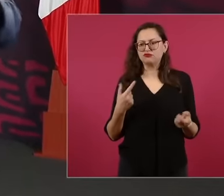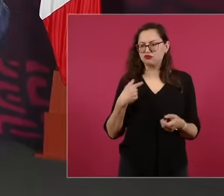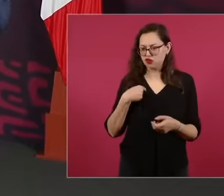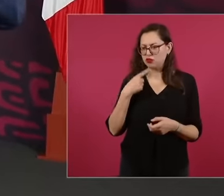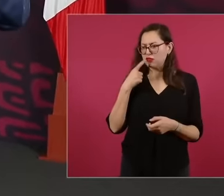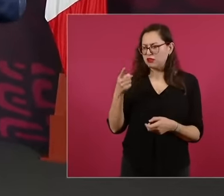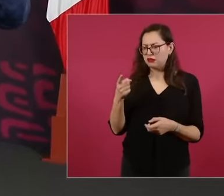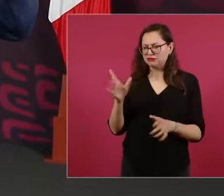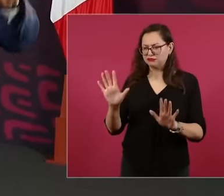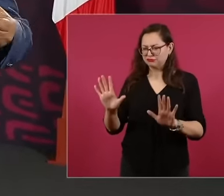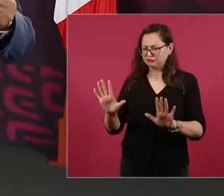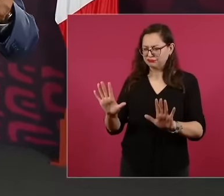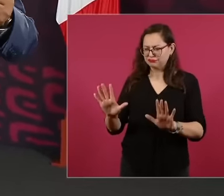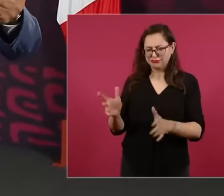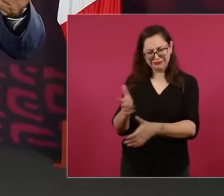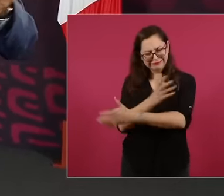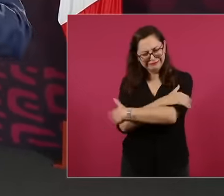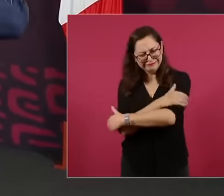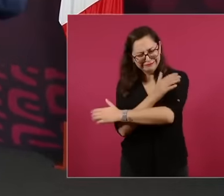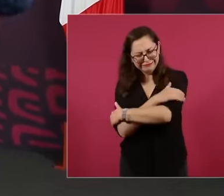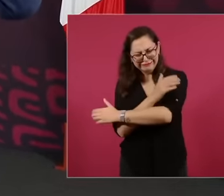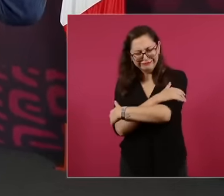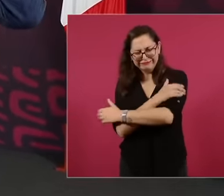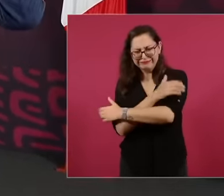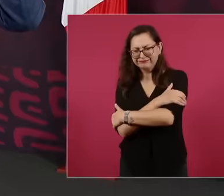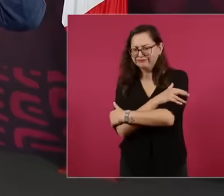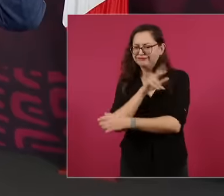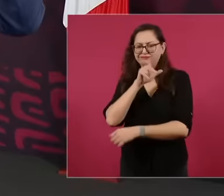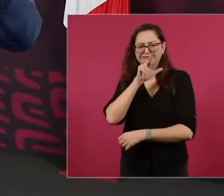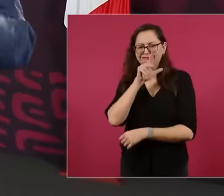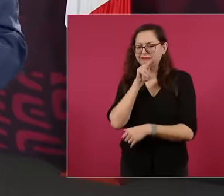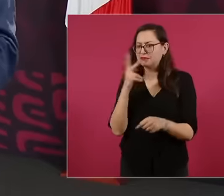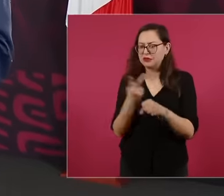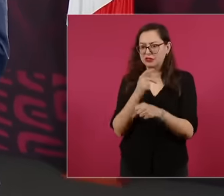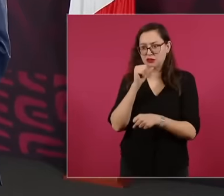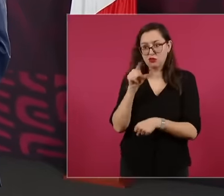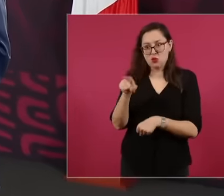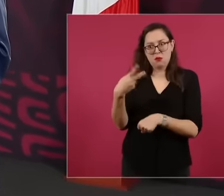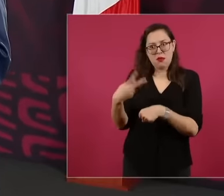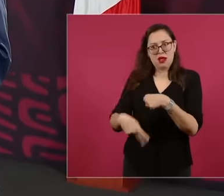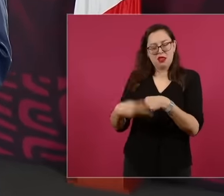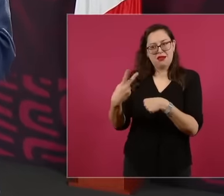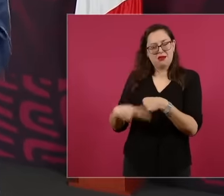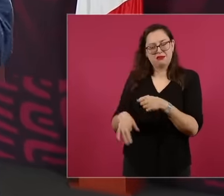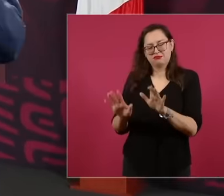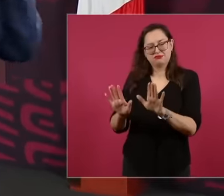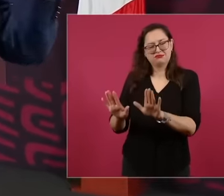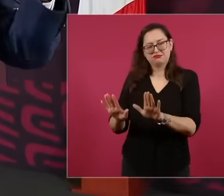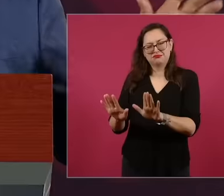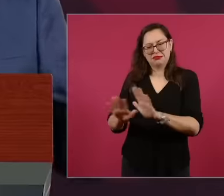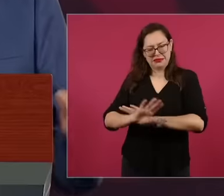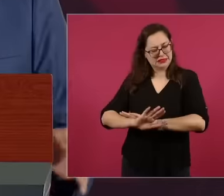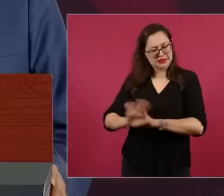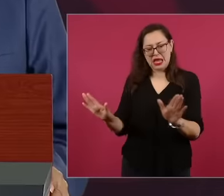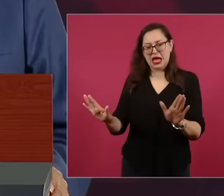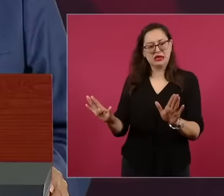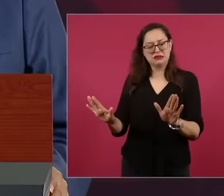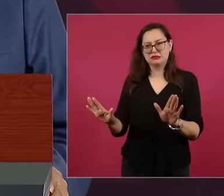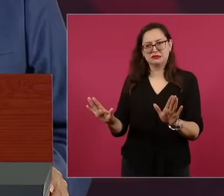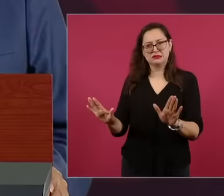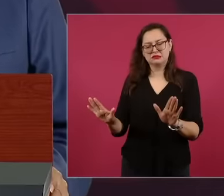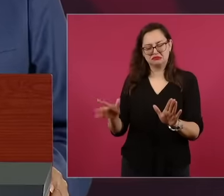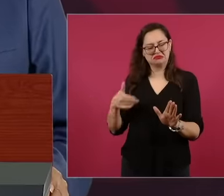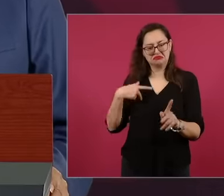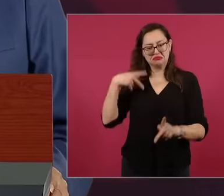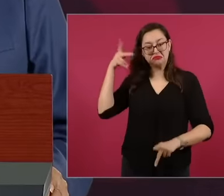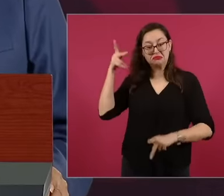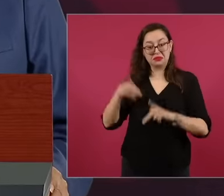told you don't worry no no don't take the risk we left it like that and we won't come back from the